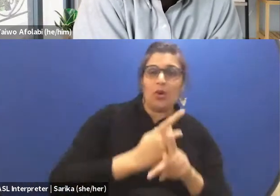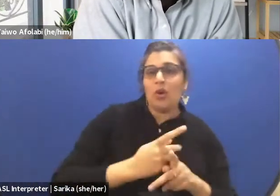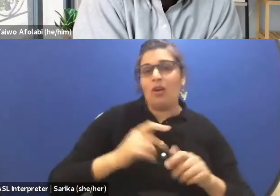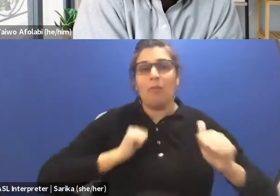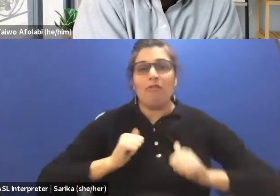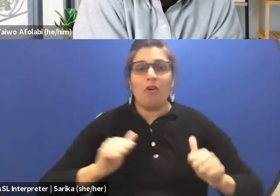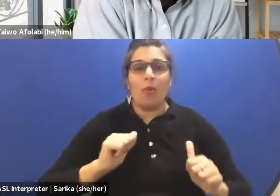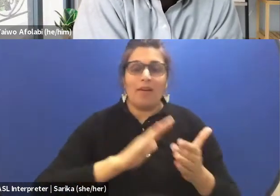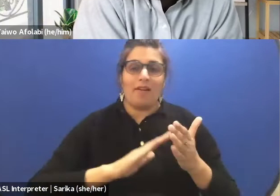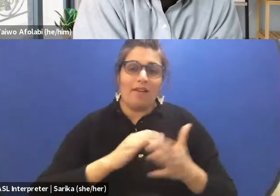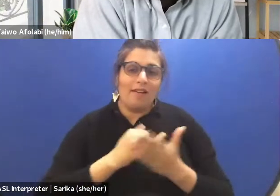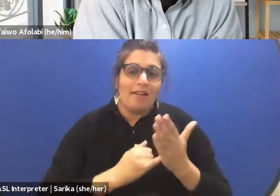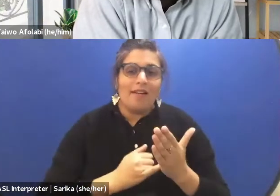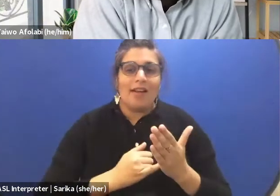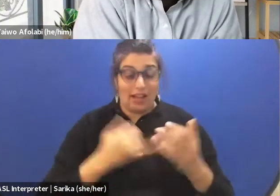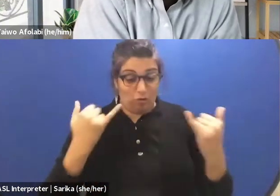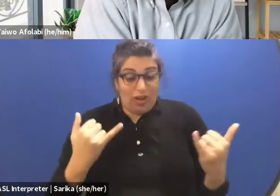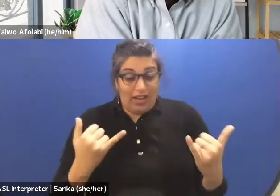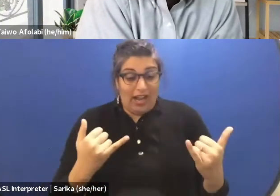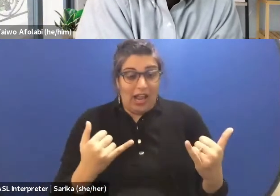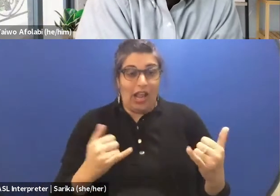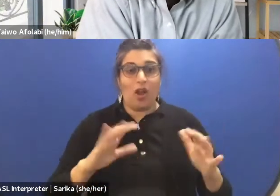and I'm currently pursuing my PhD in the same.